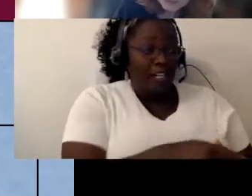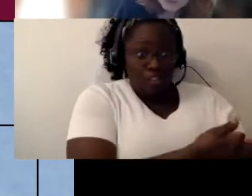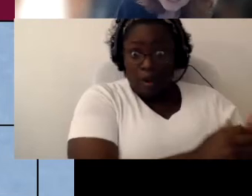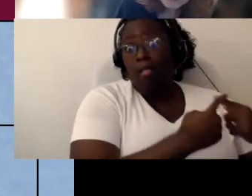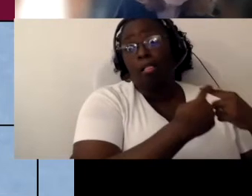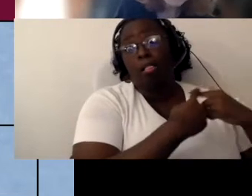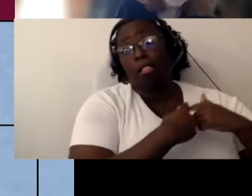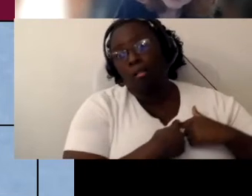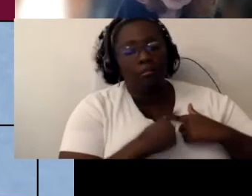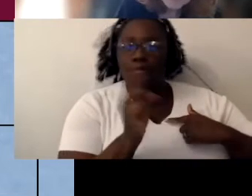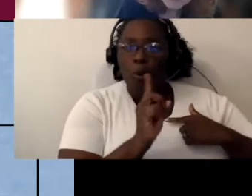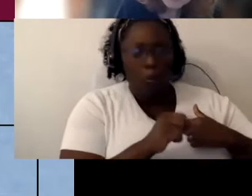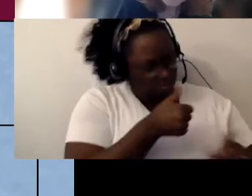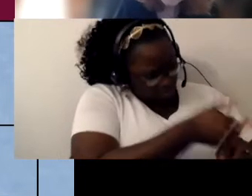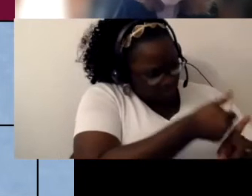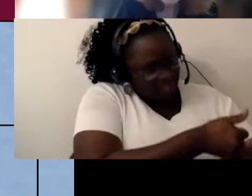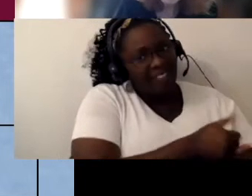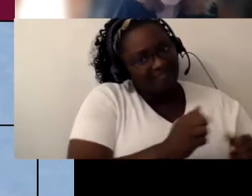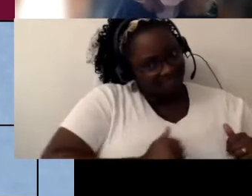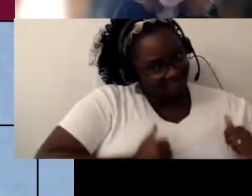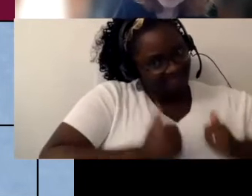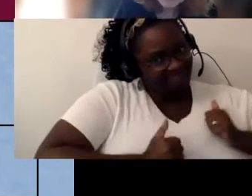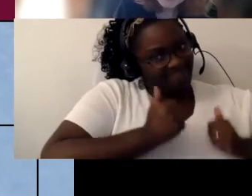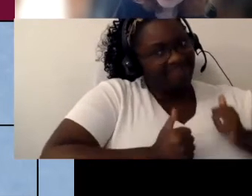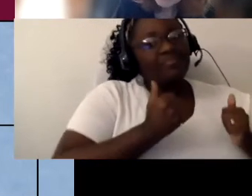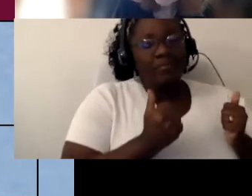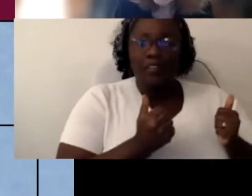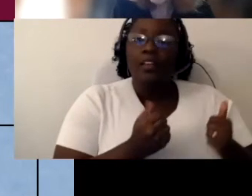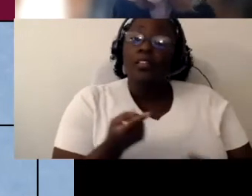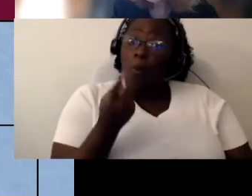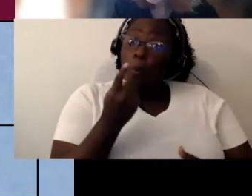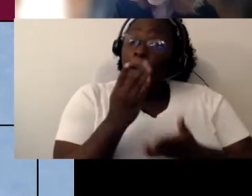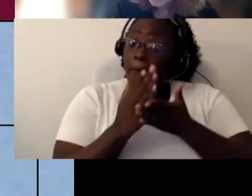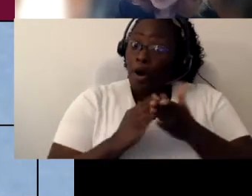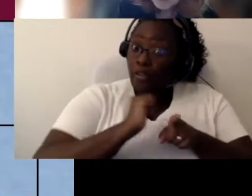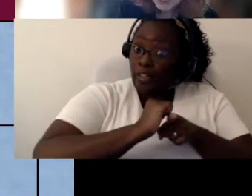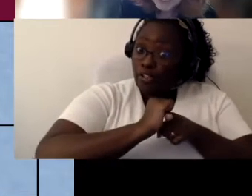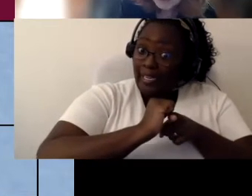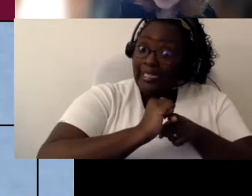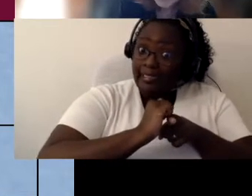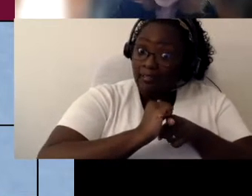So again that's something that's a turning piece that those don’t have training wouldn’t